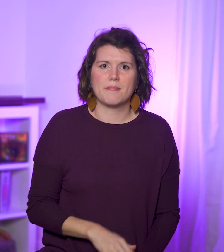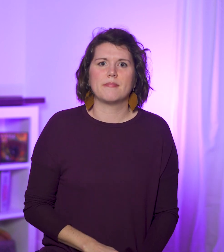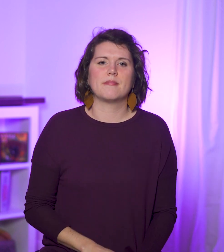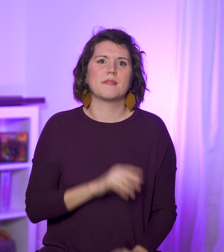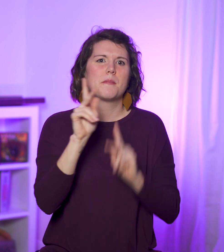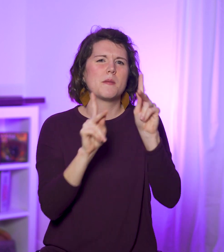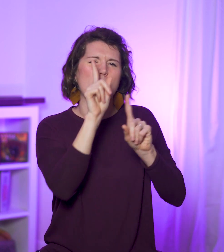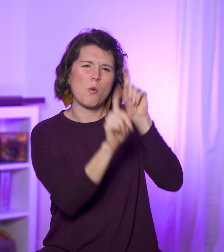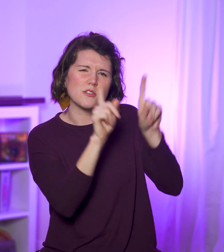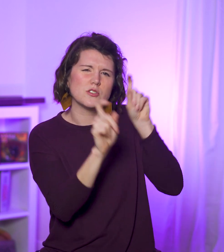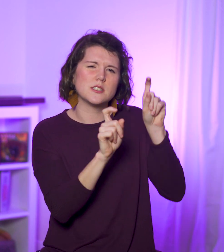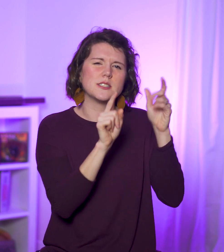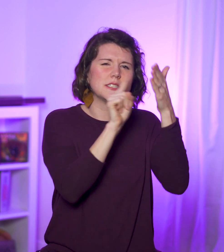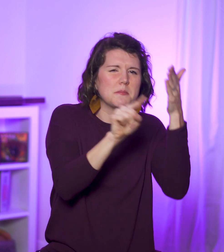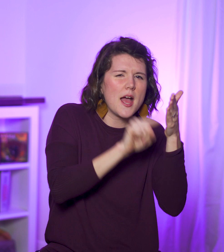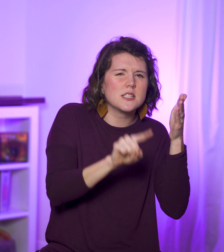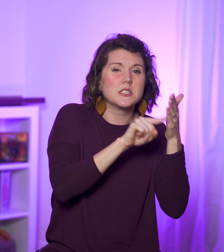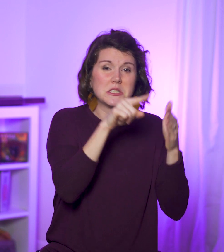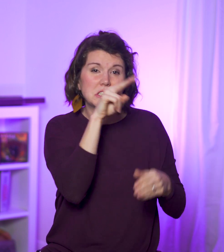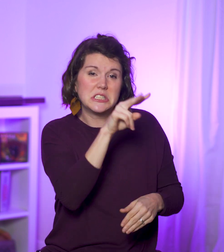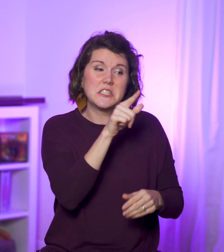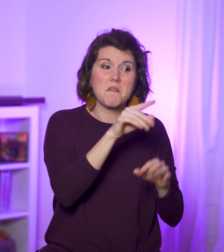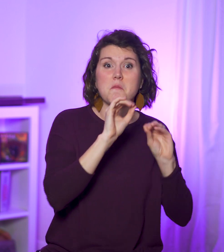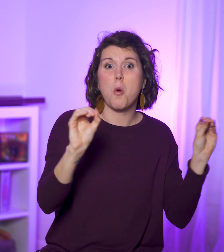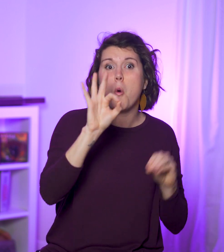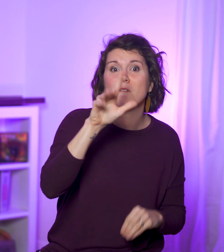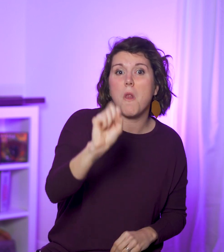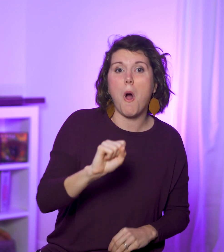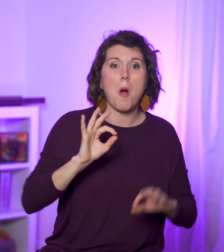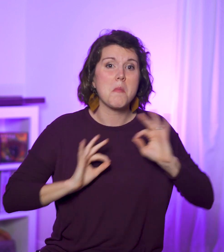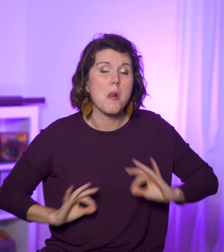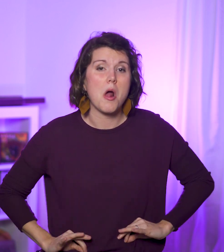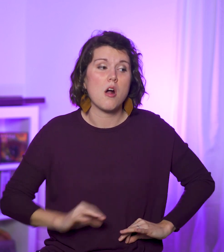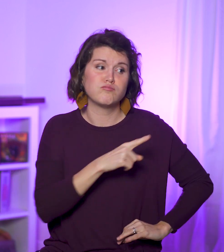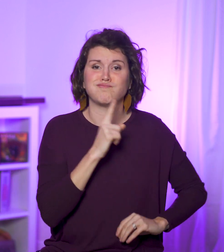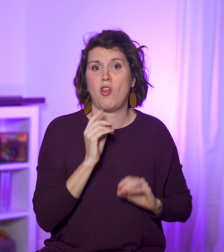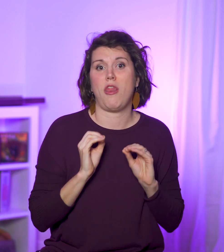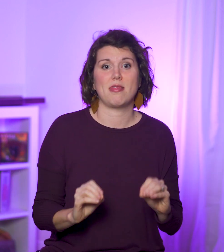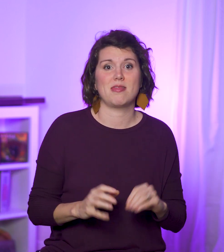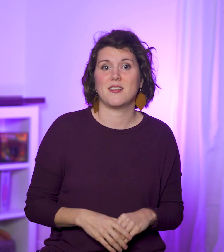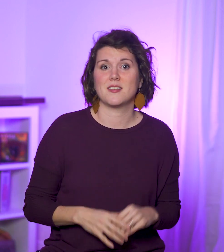is interrogated and inspected, and is put through trials, and He’s still found to be without blemish.